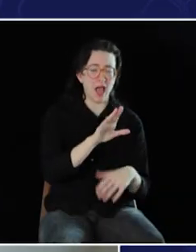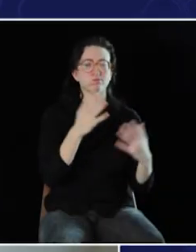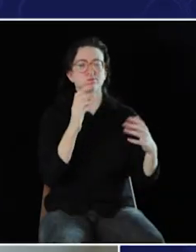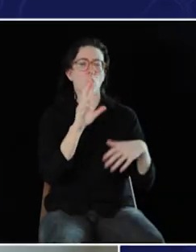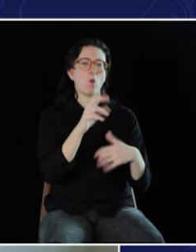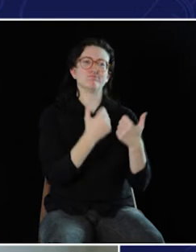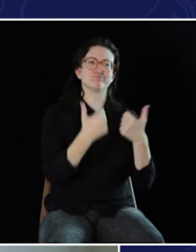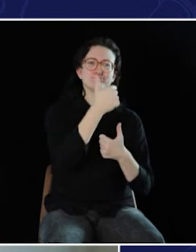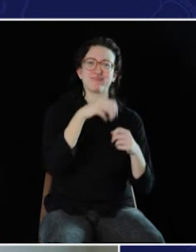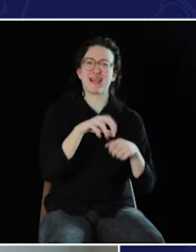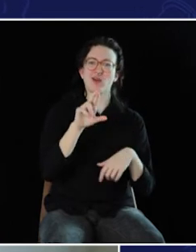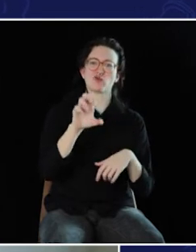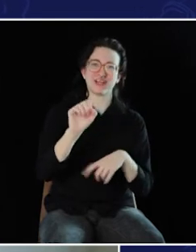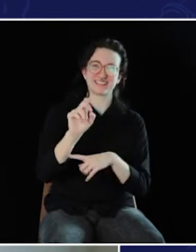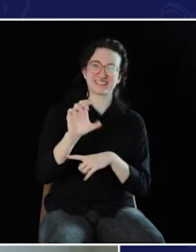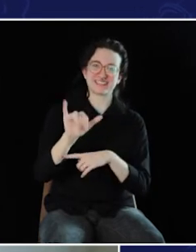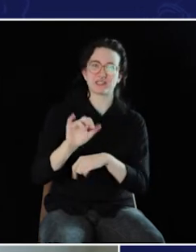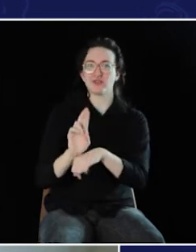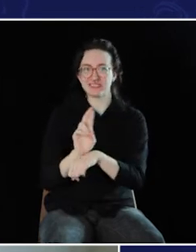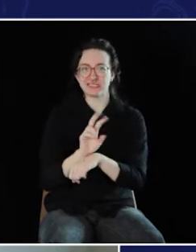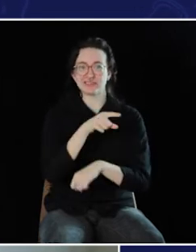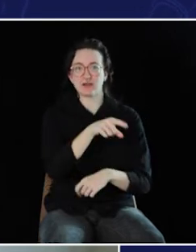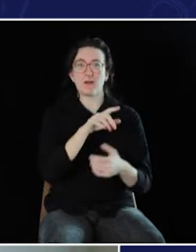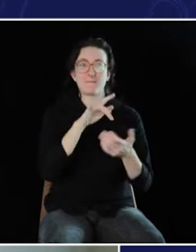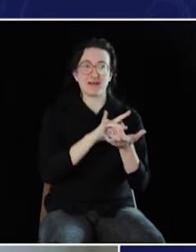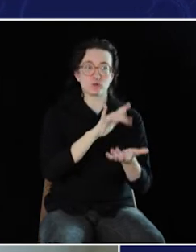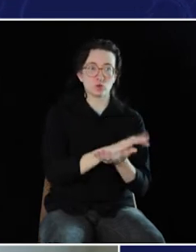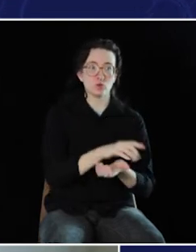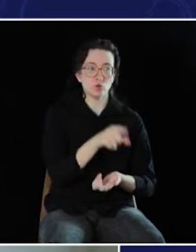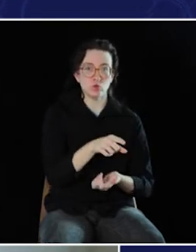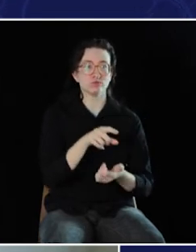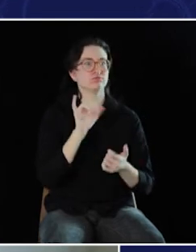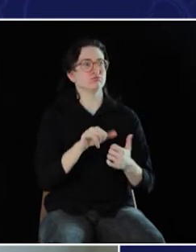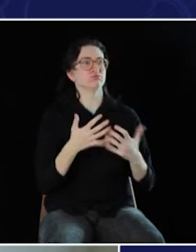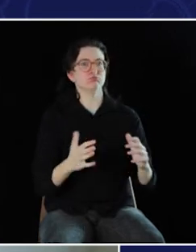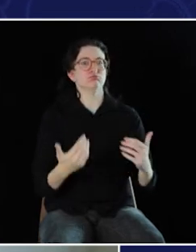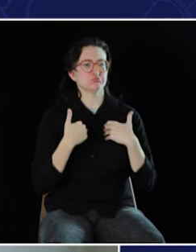or an attending [physician] in residency or medical school that